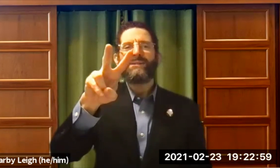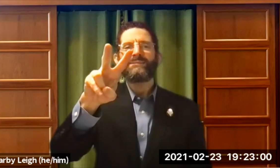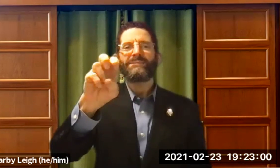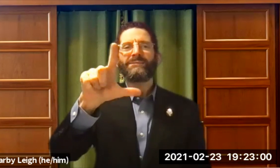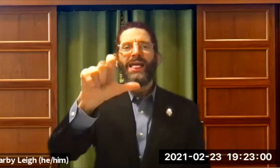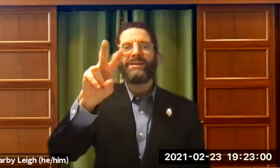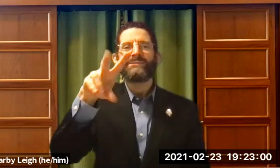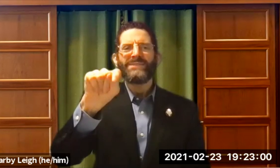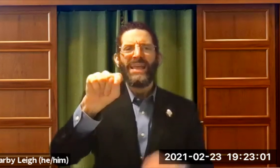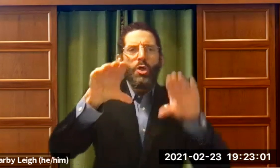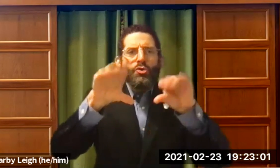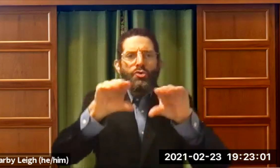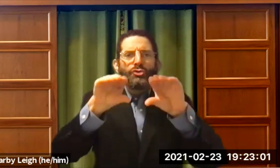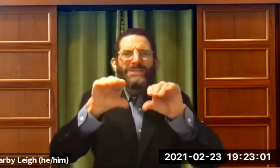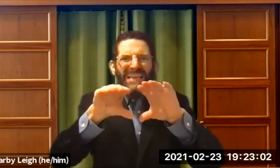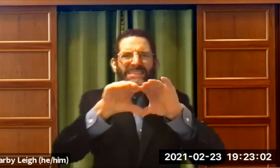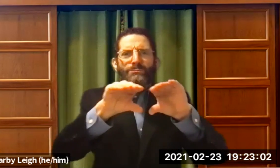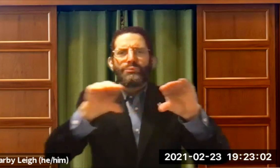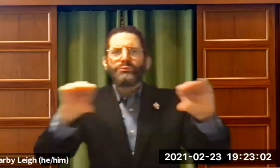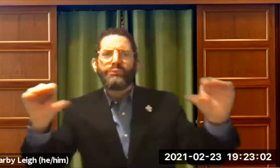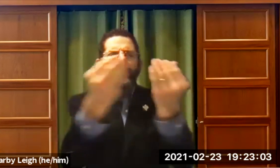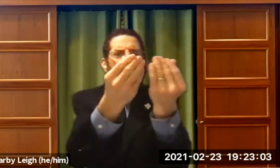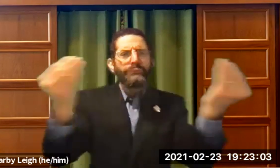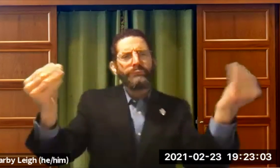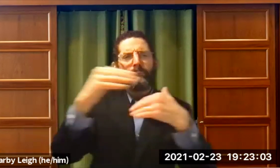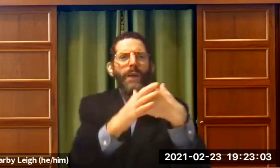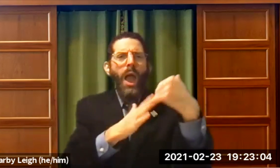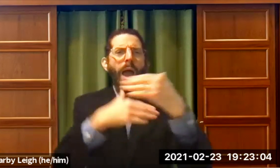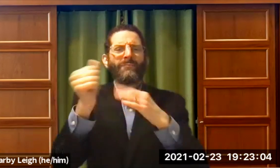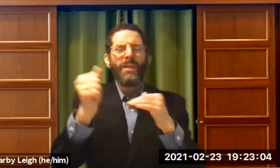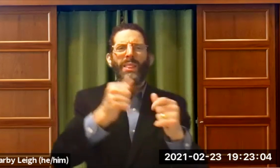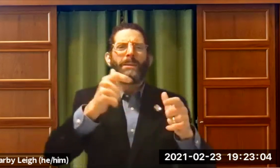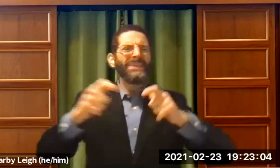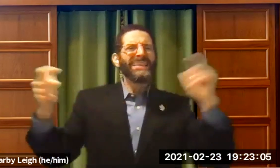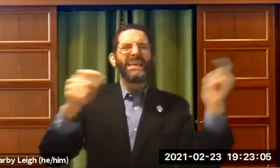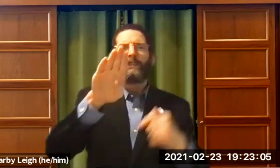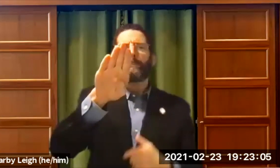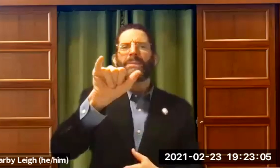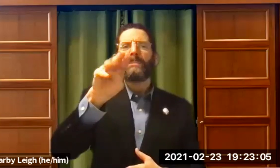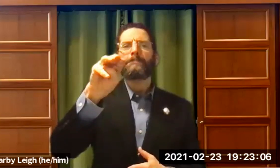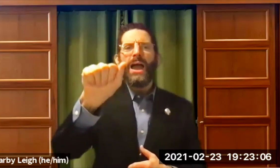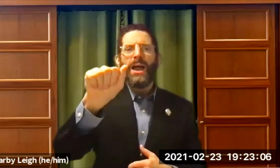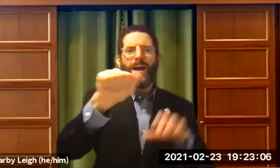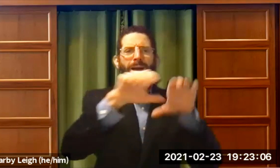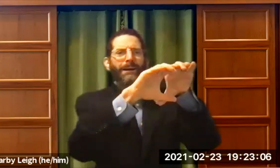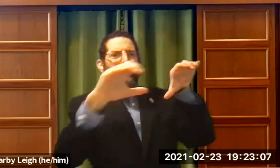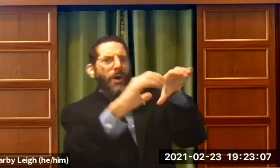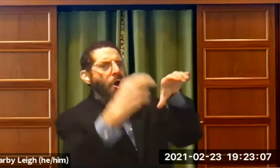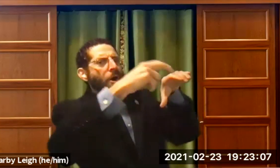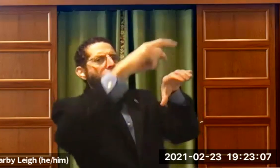there on red velvet cushions and soft, comfortable seats with a big Be